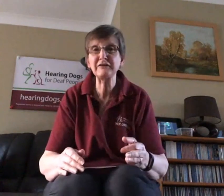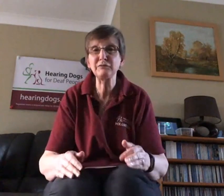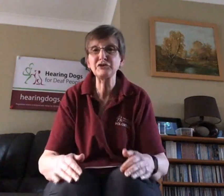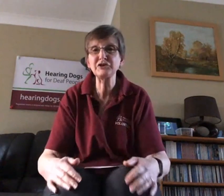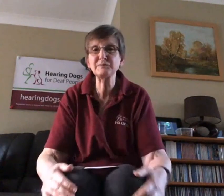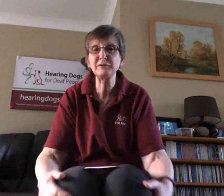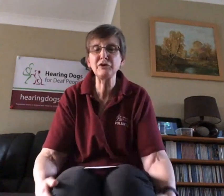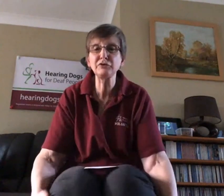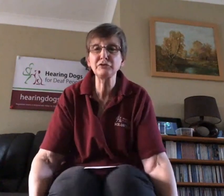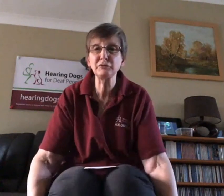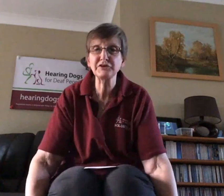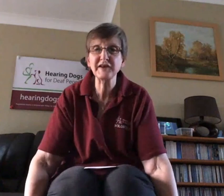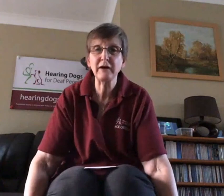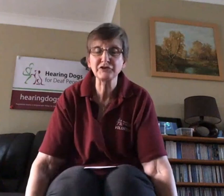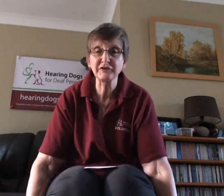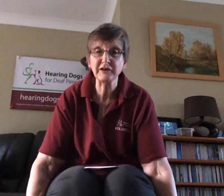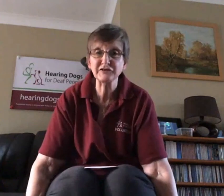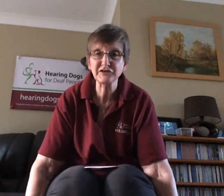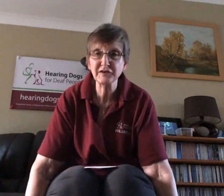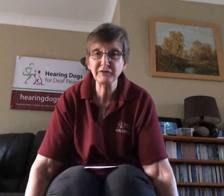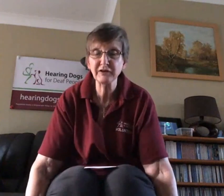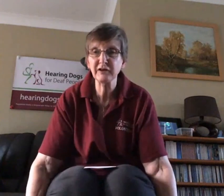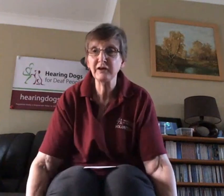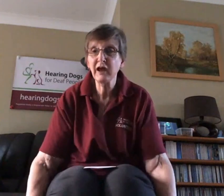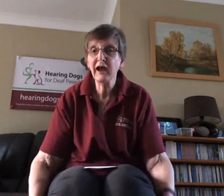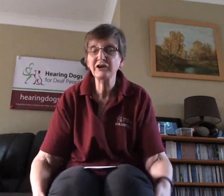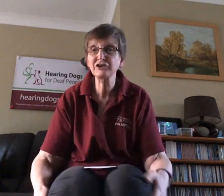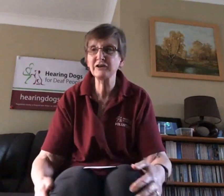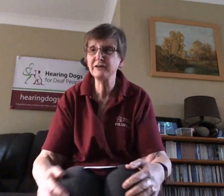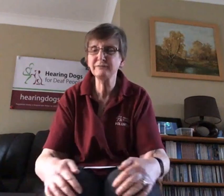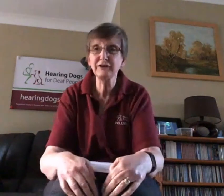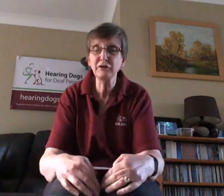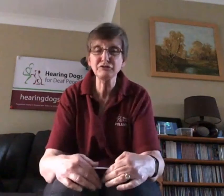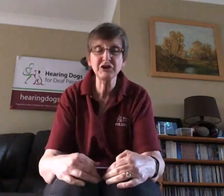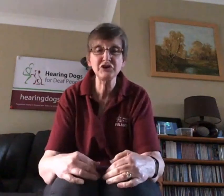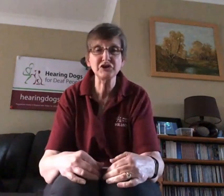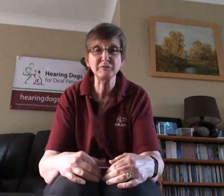is beyond all the sounds and thing, is something that actually you don't teach them it's just